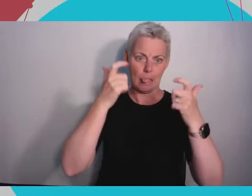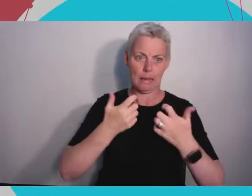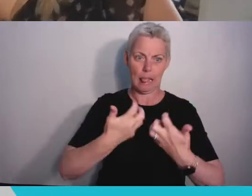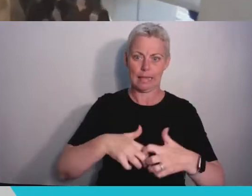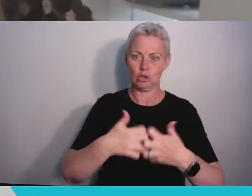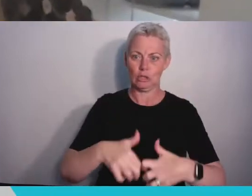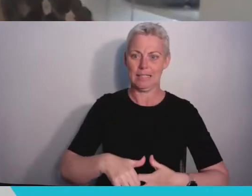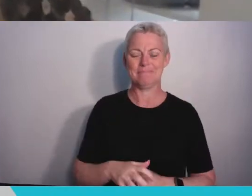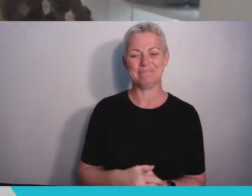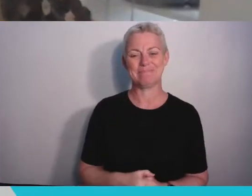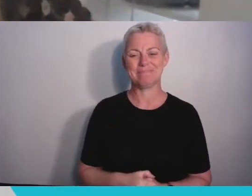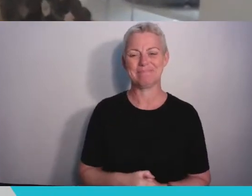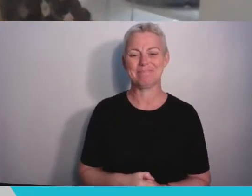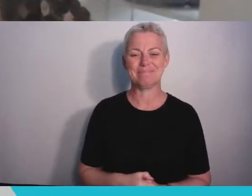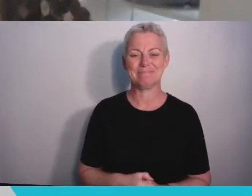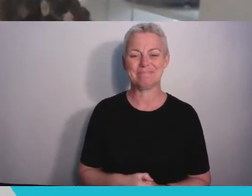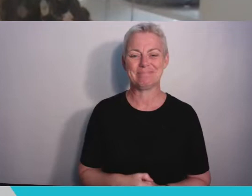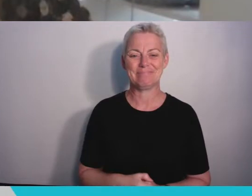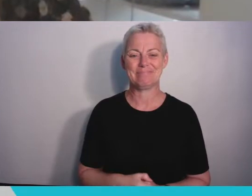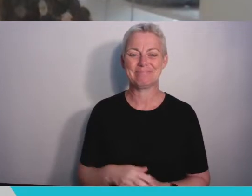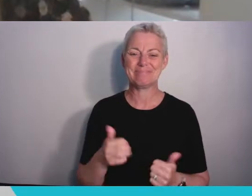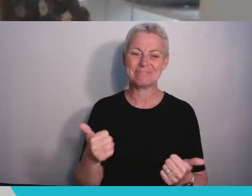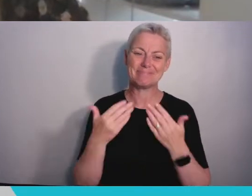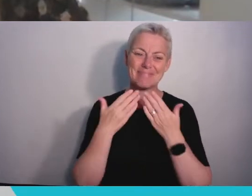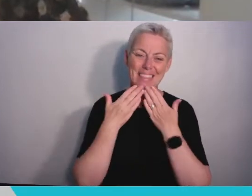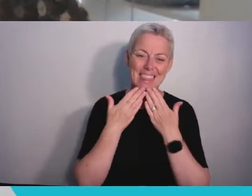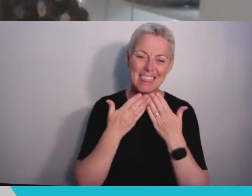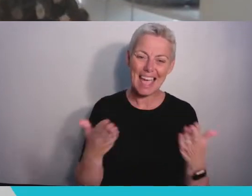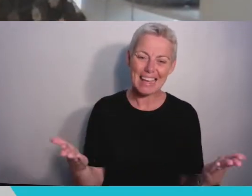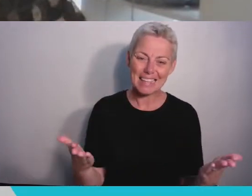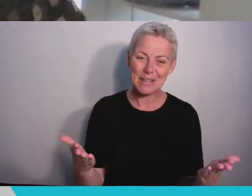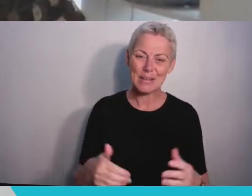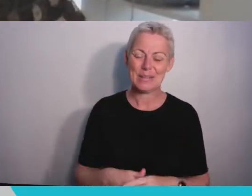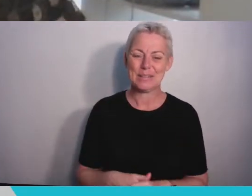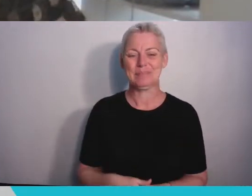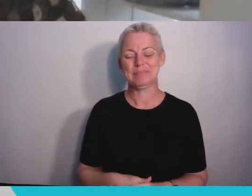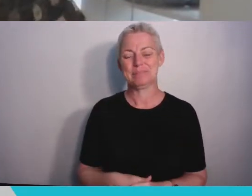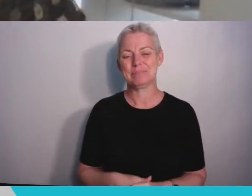Thank you Professor Ian Bond for the warm introduction, and good morning Class of 2021!